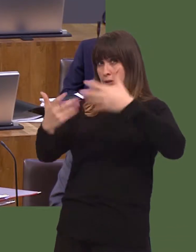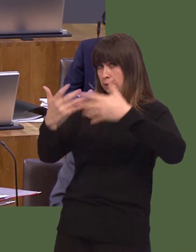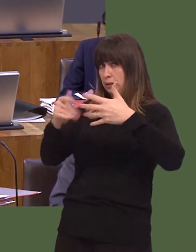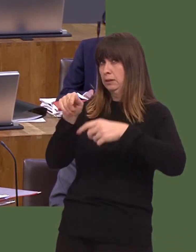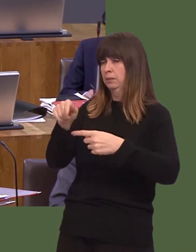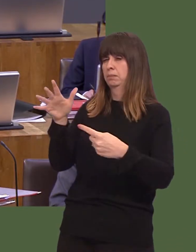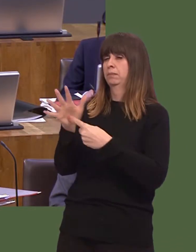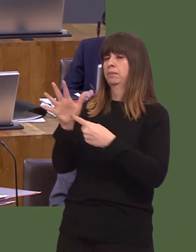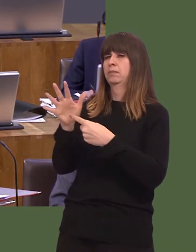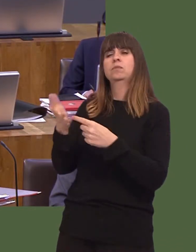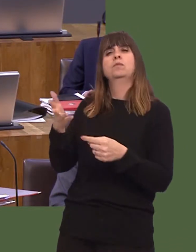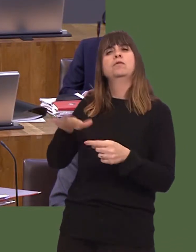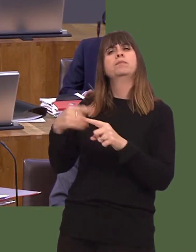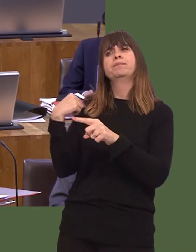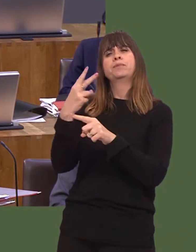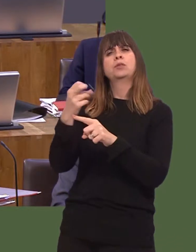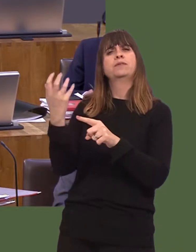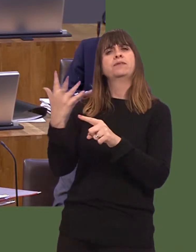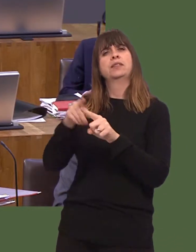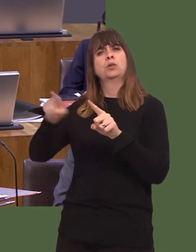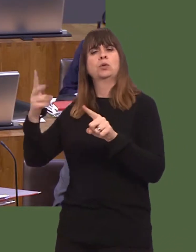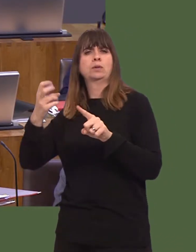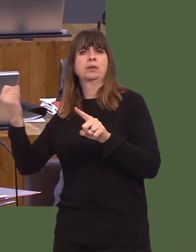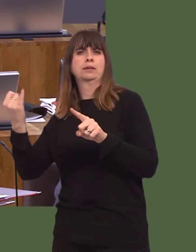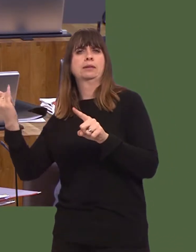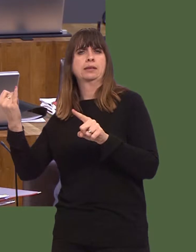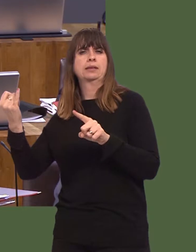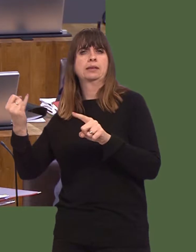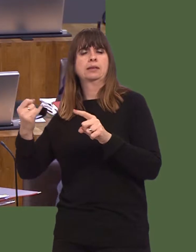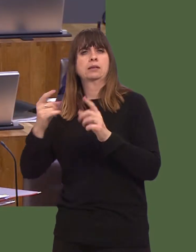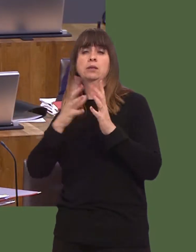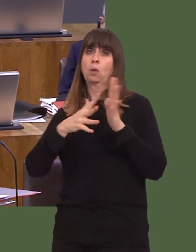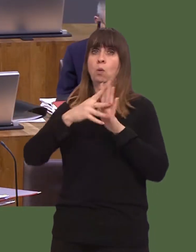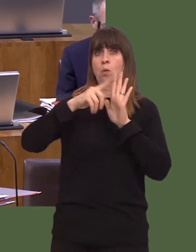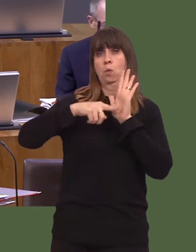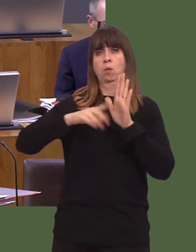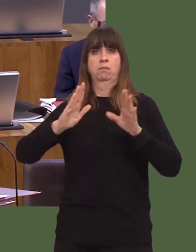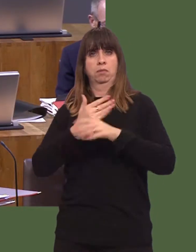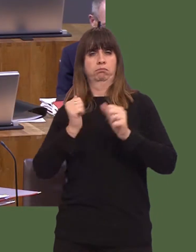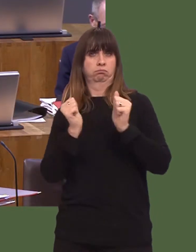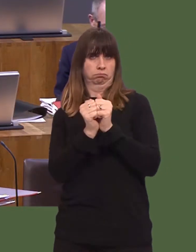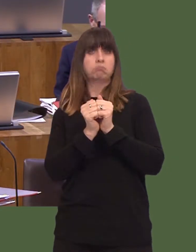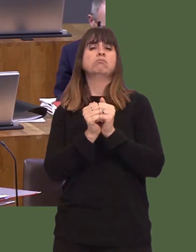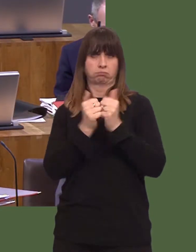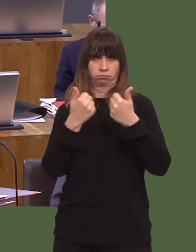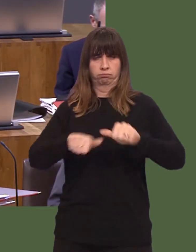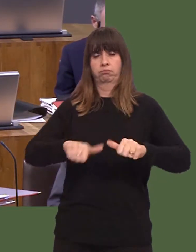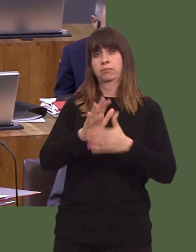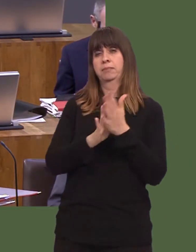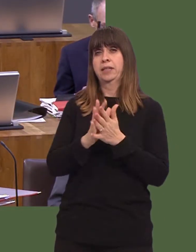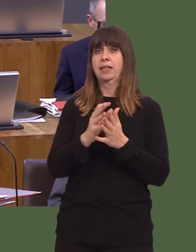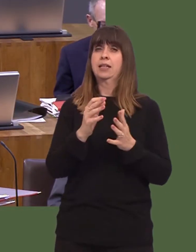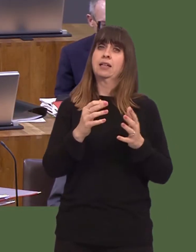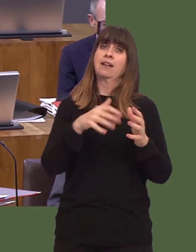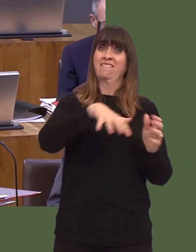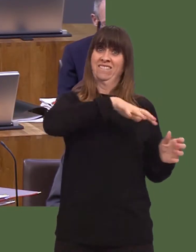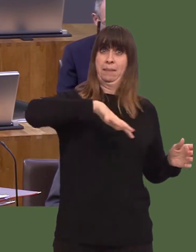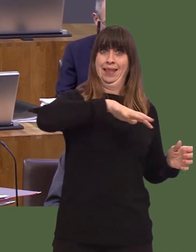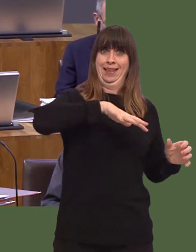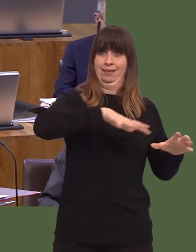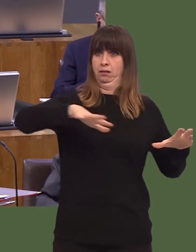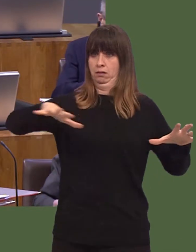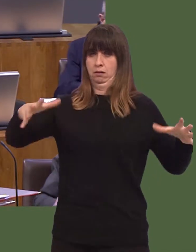from 2015-16 show that the legislation was successful in helping 65 per cent of families